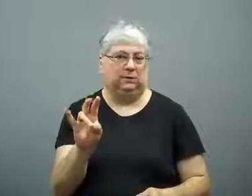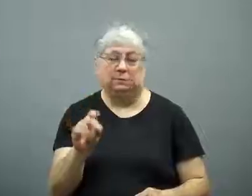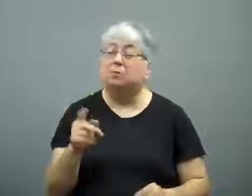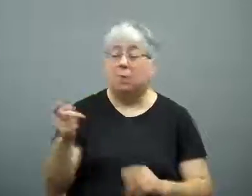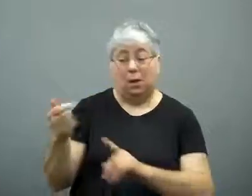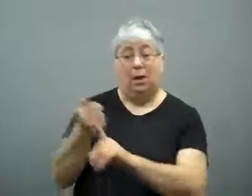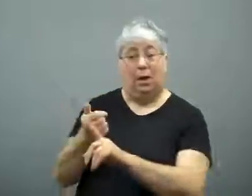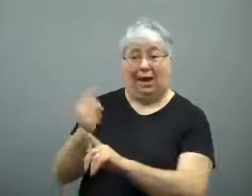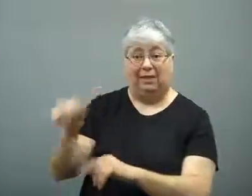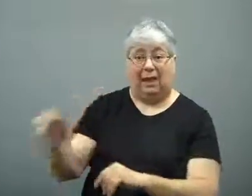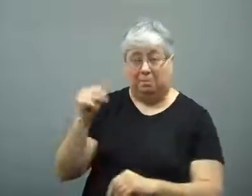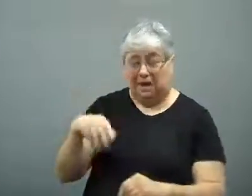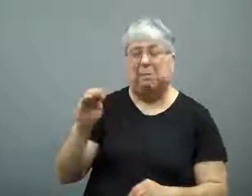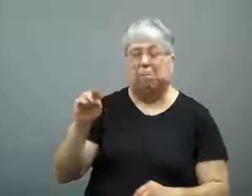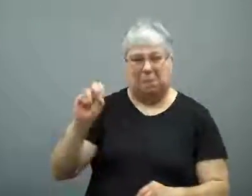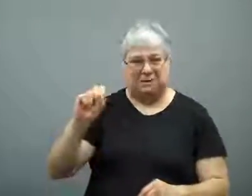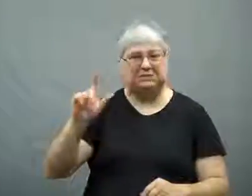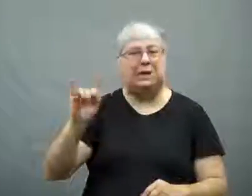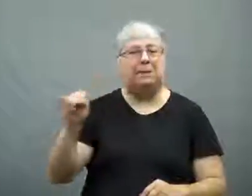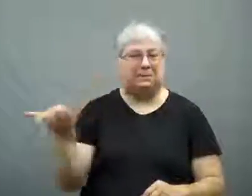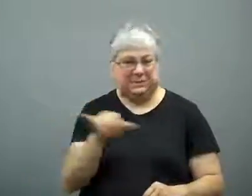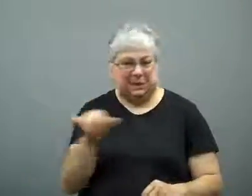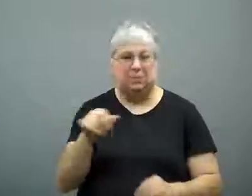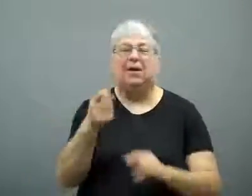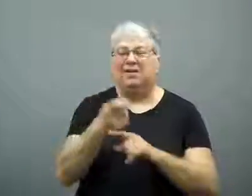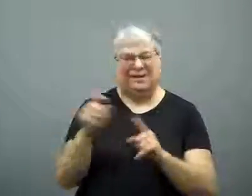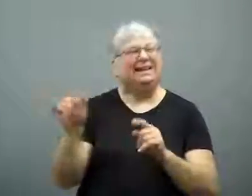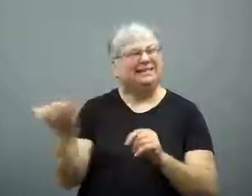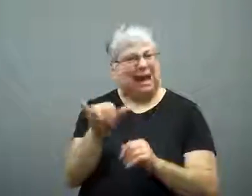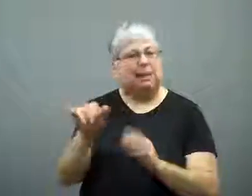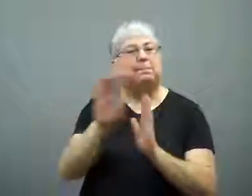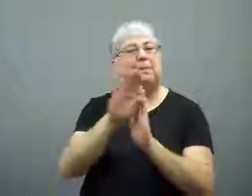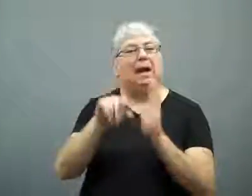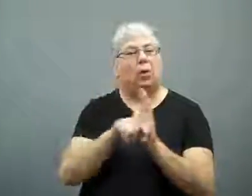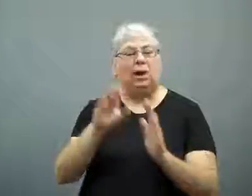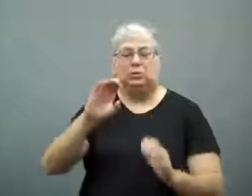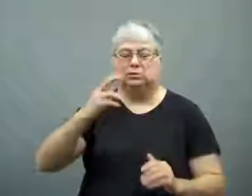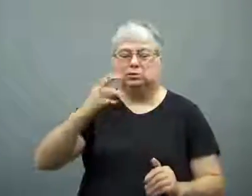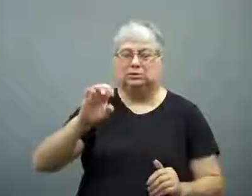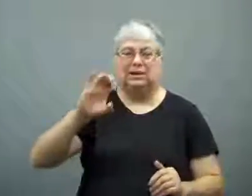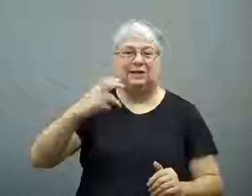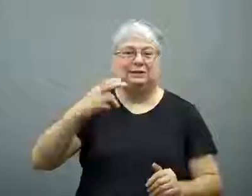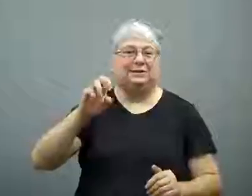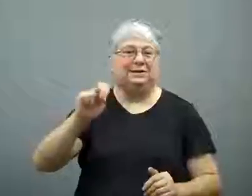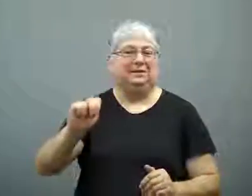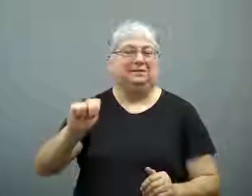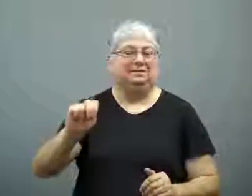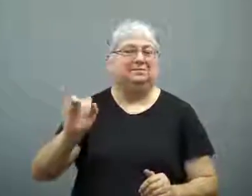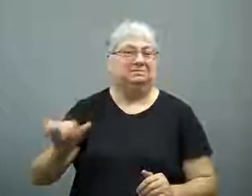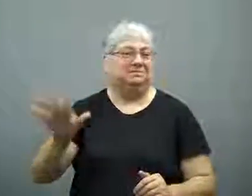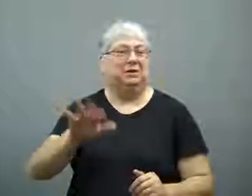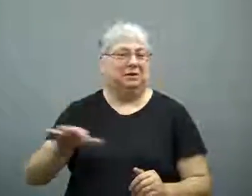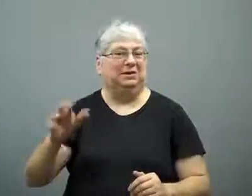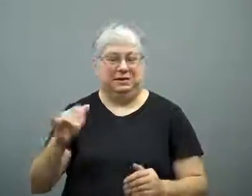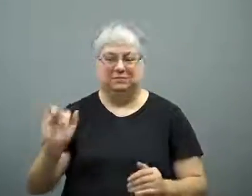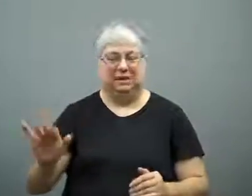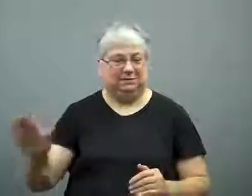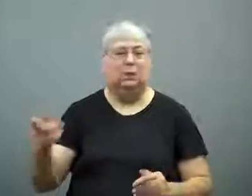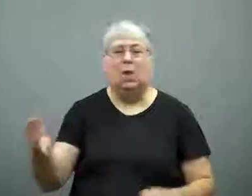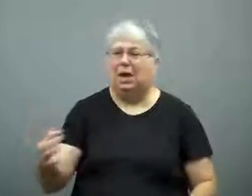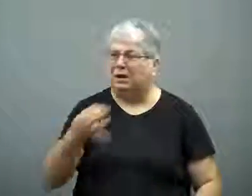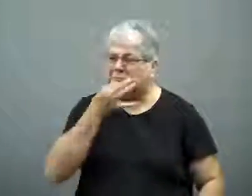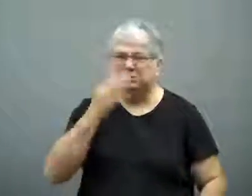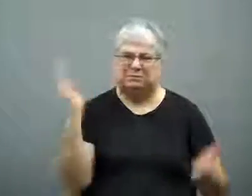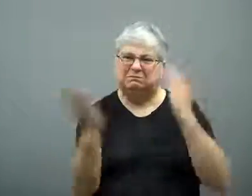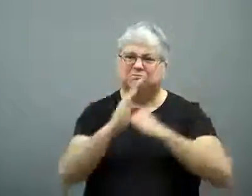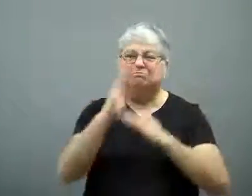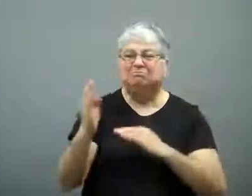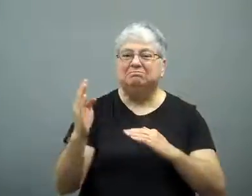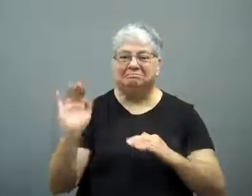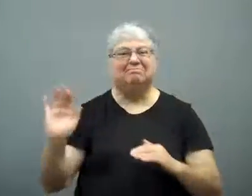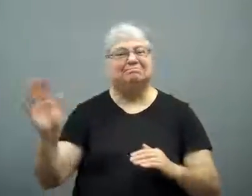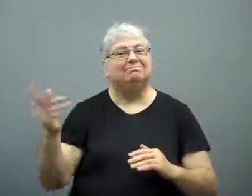Like Tsarnaev, he is Muslim, and of Chechen heritage.